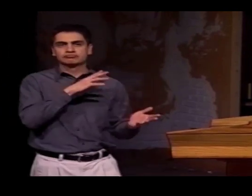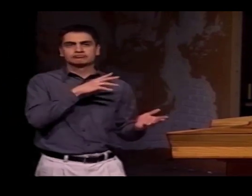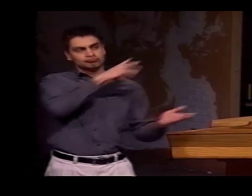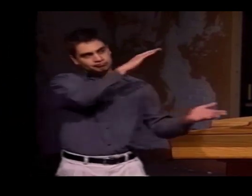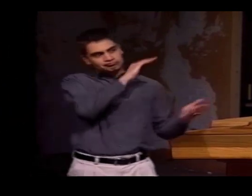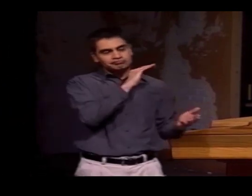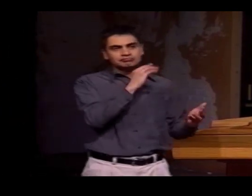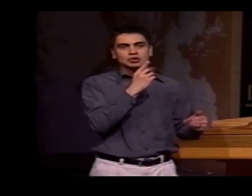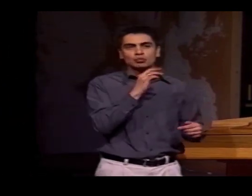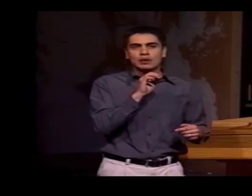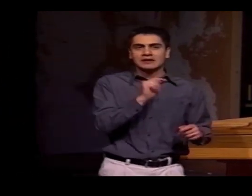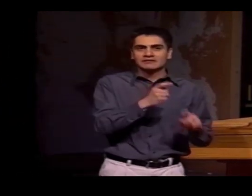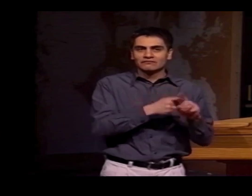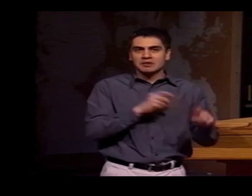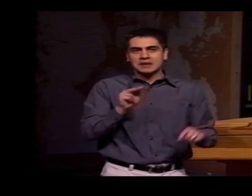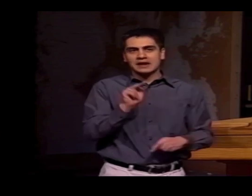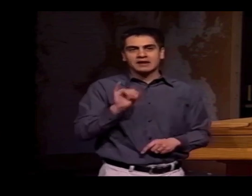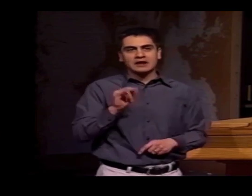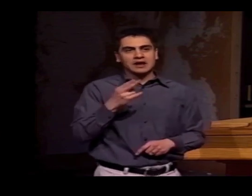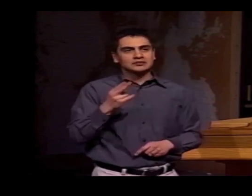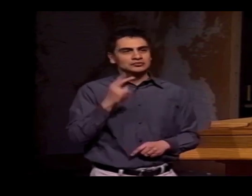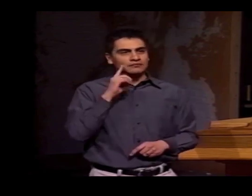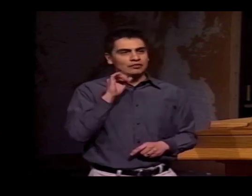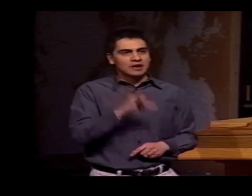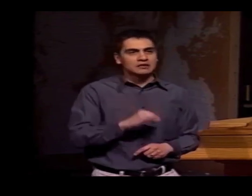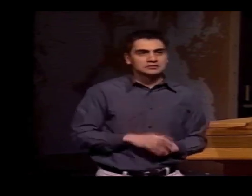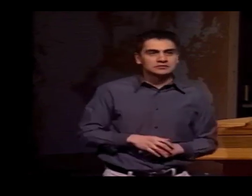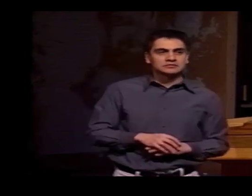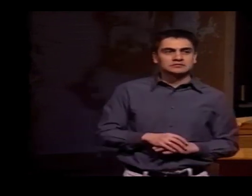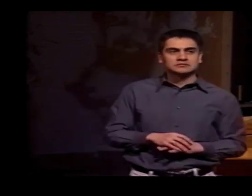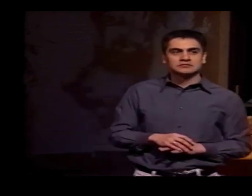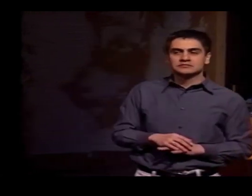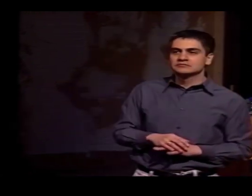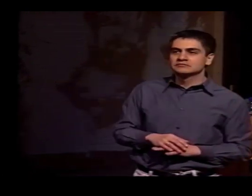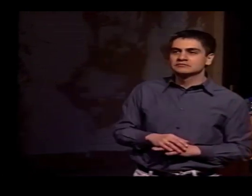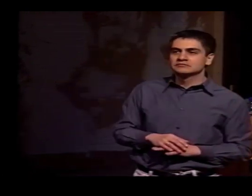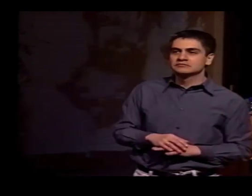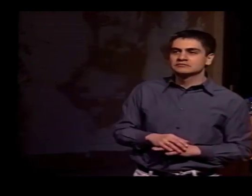I WOULD LIKE TO...THANK THE PEOPLE WHO SUPPORTED ME